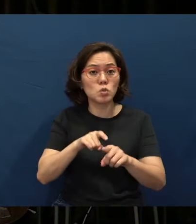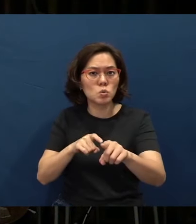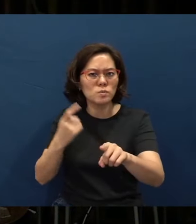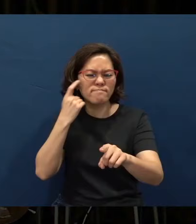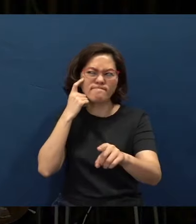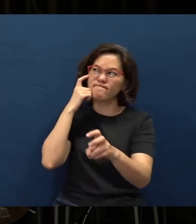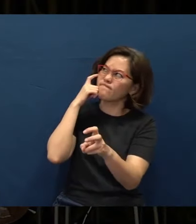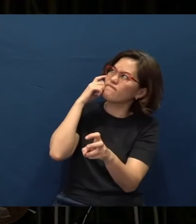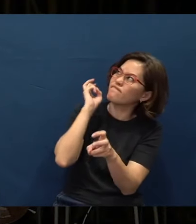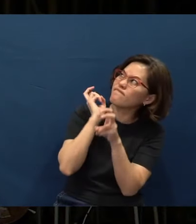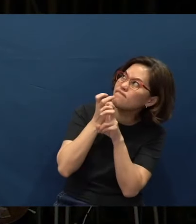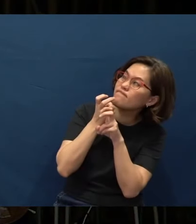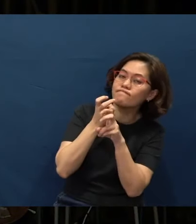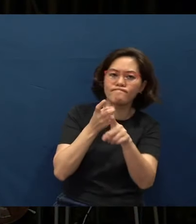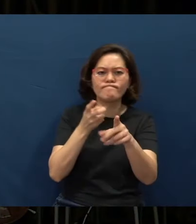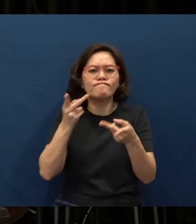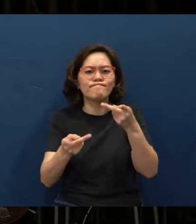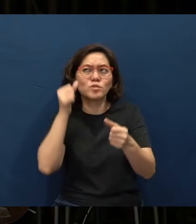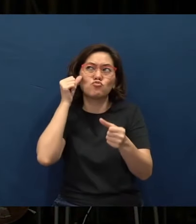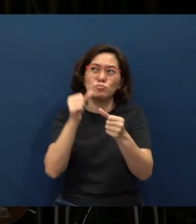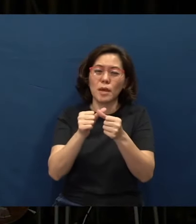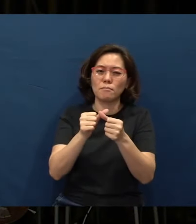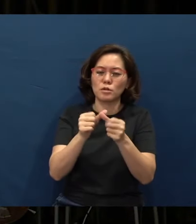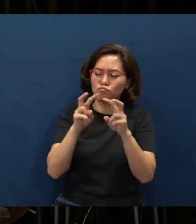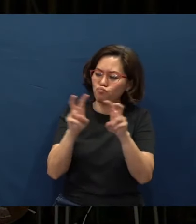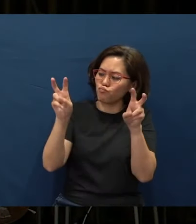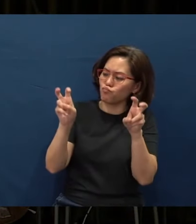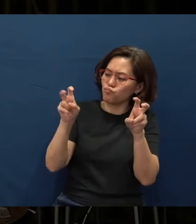you would probably remember an axiom, or a proverb